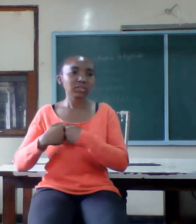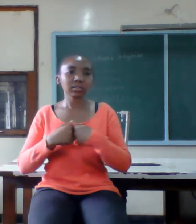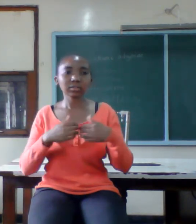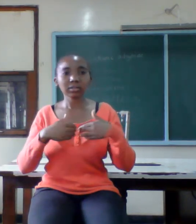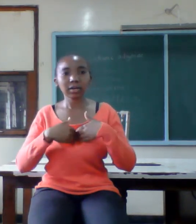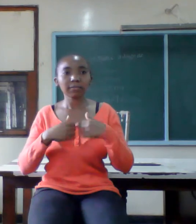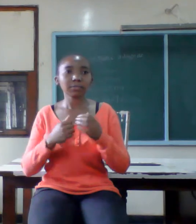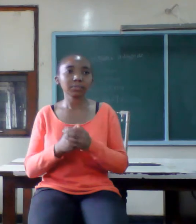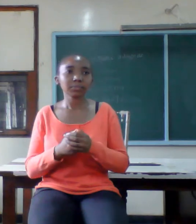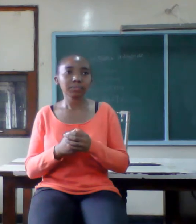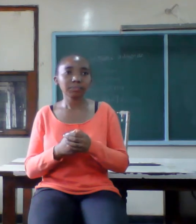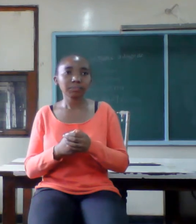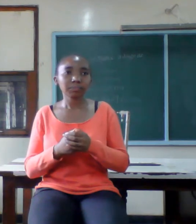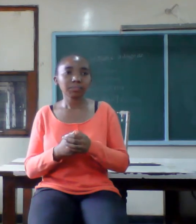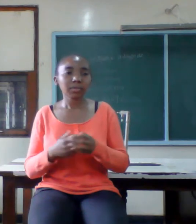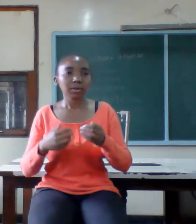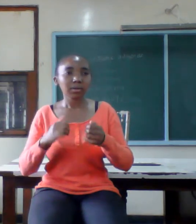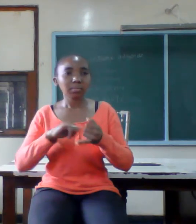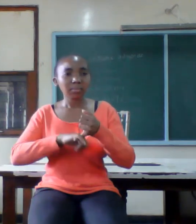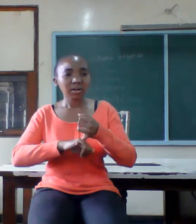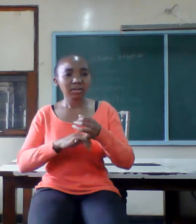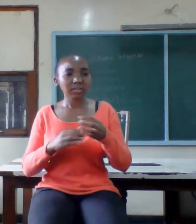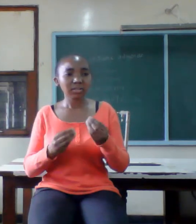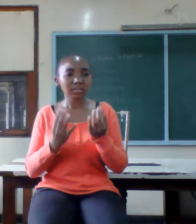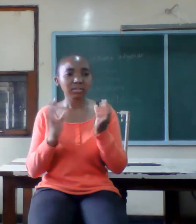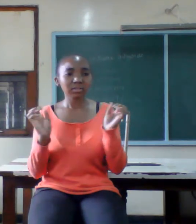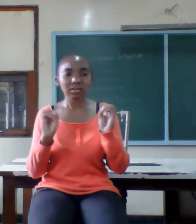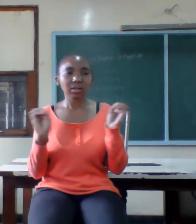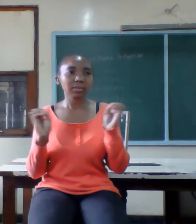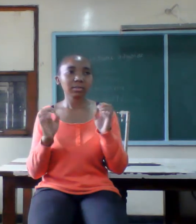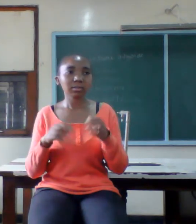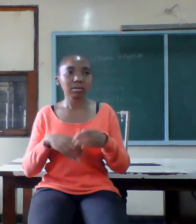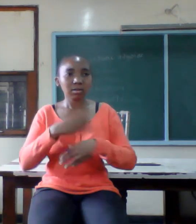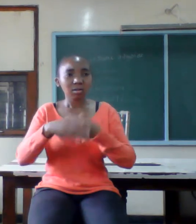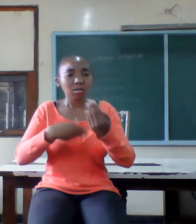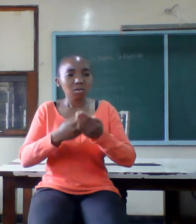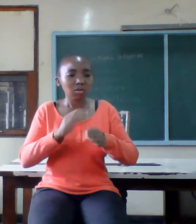marriage is not a bed of roses every good marriage has gone through